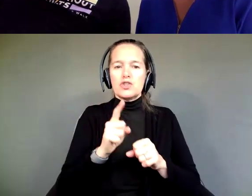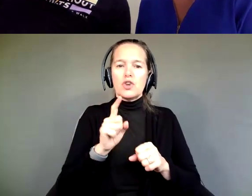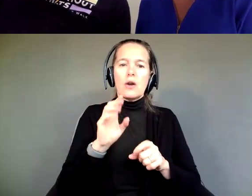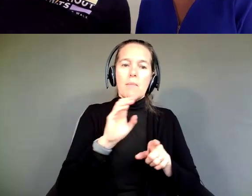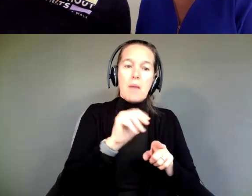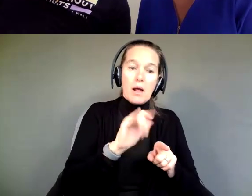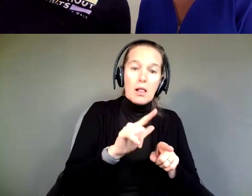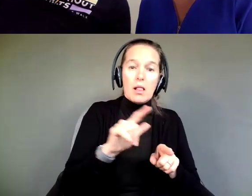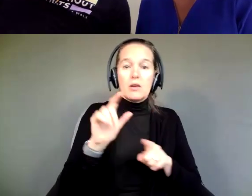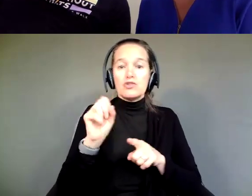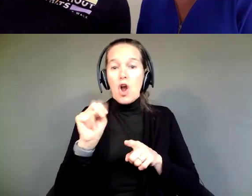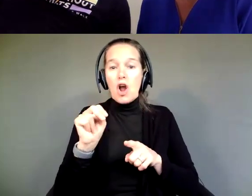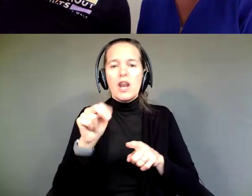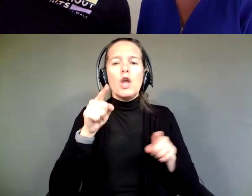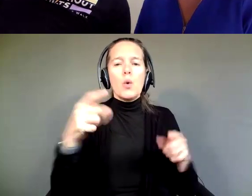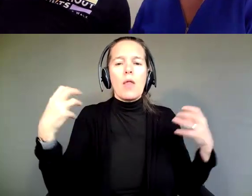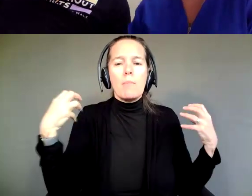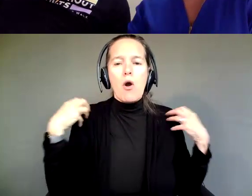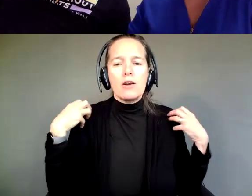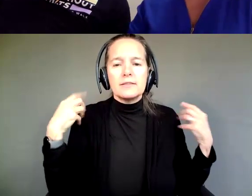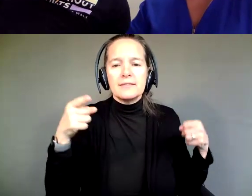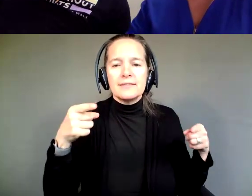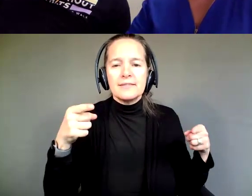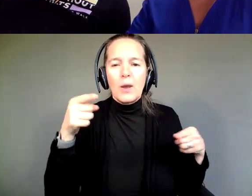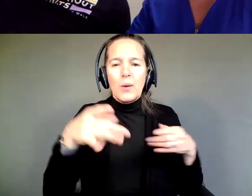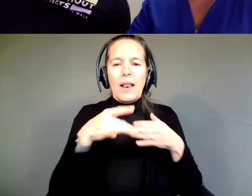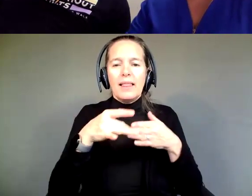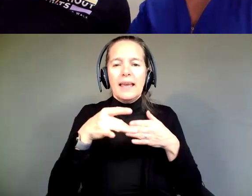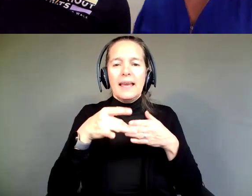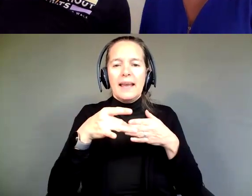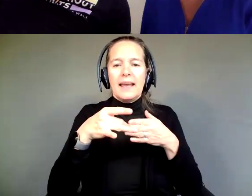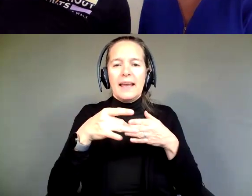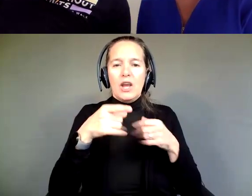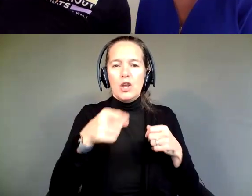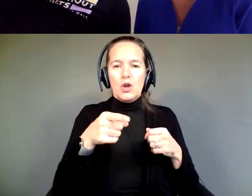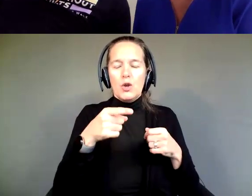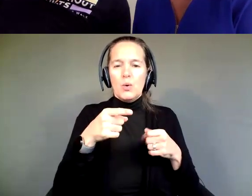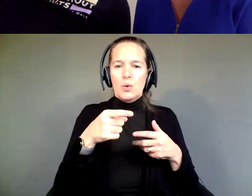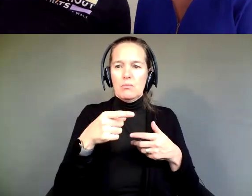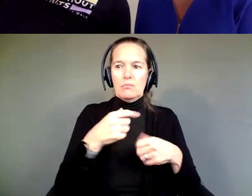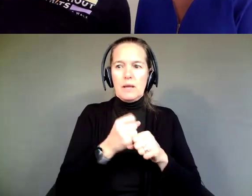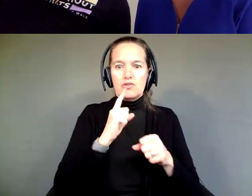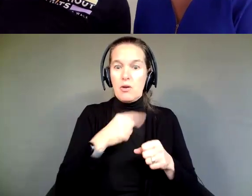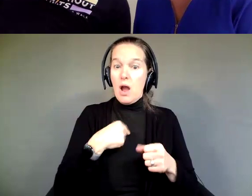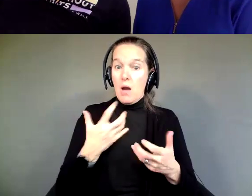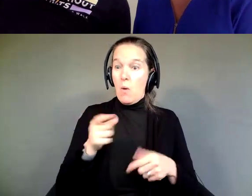you are the boss. You're leading here, and you are making sure that, hey, I want this and not that, and I